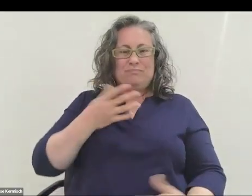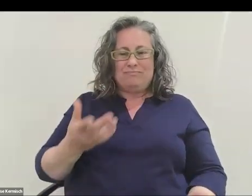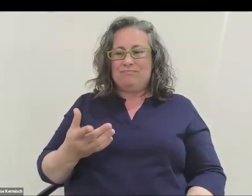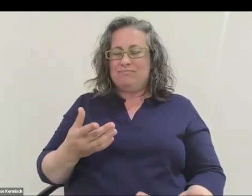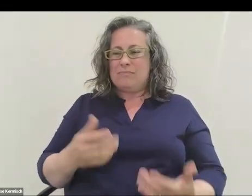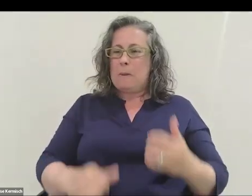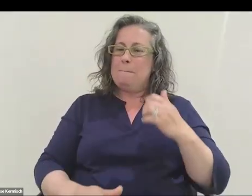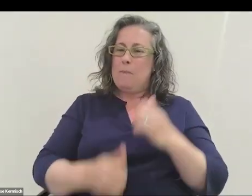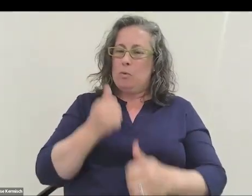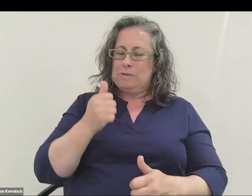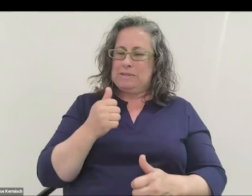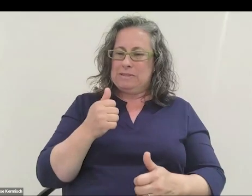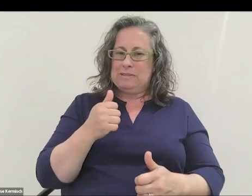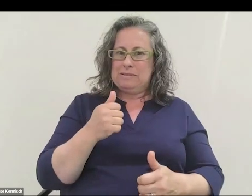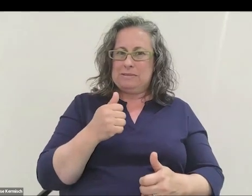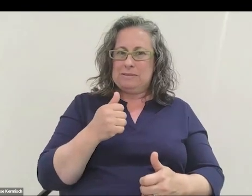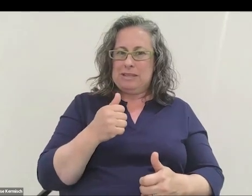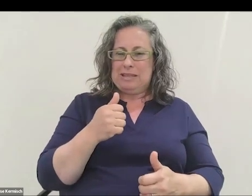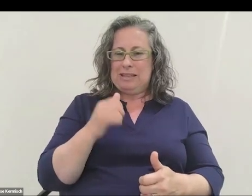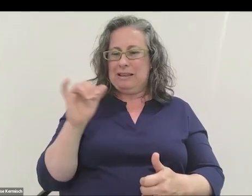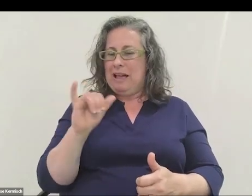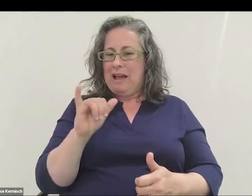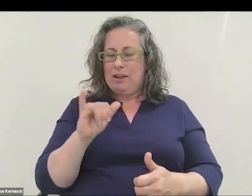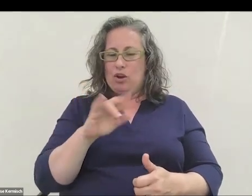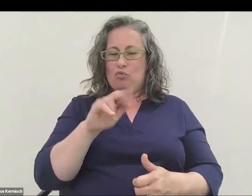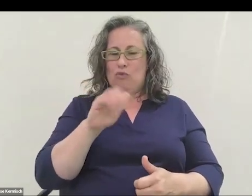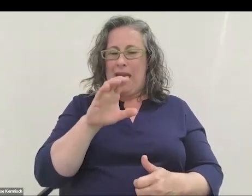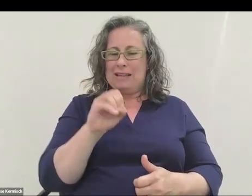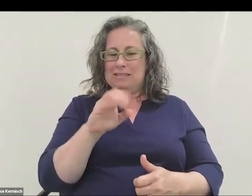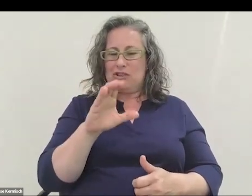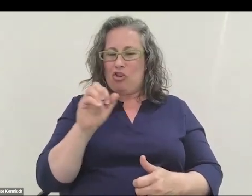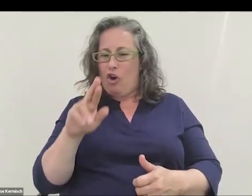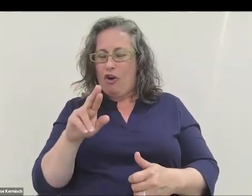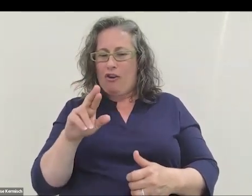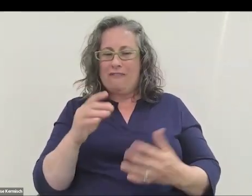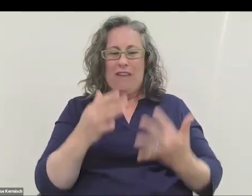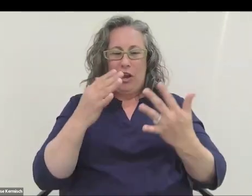but it really is mostly a racing car fire suit. It's pretty quick to put on,